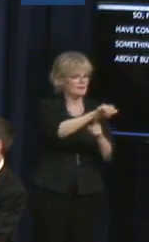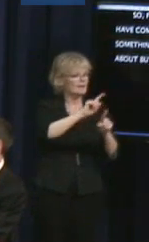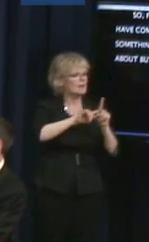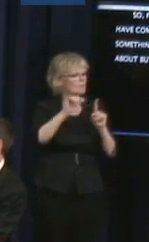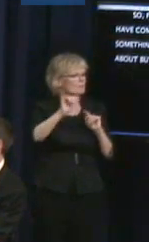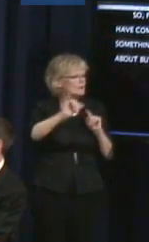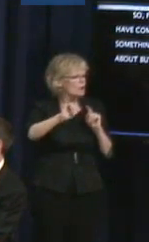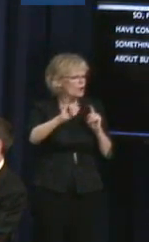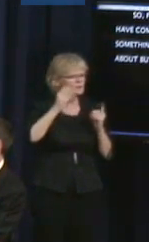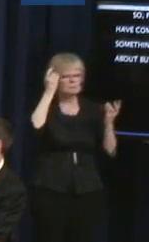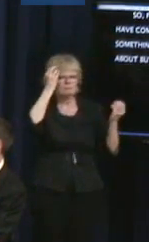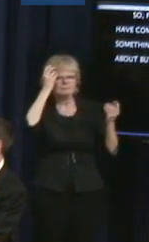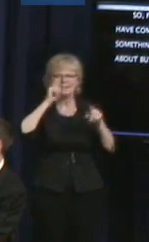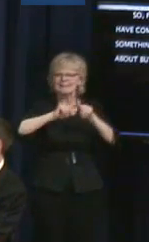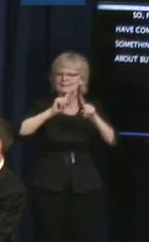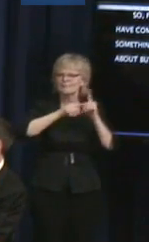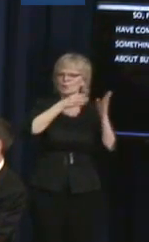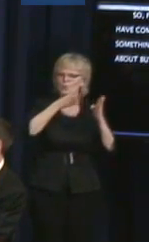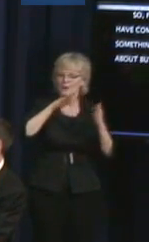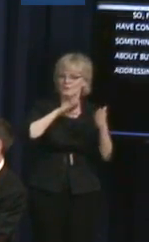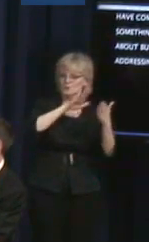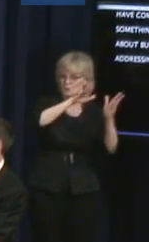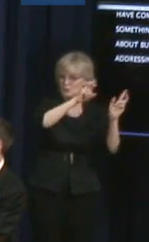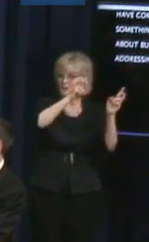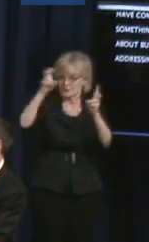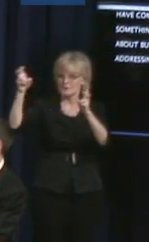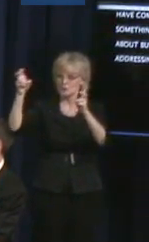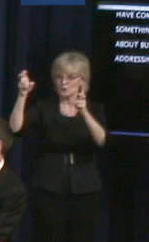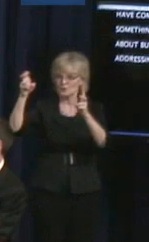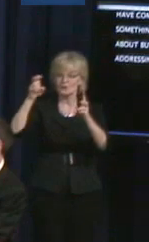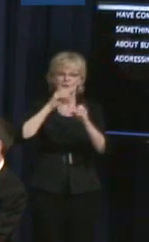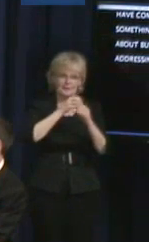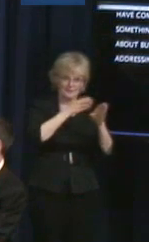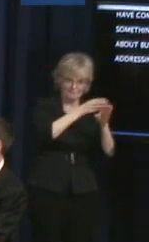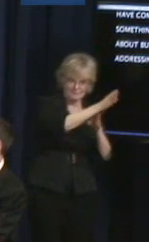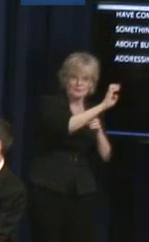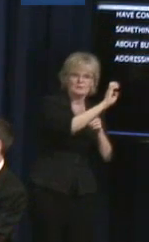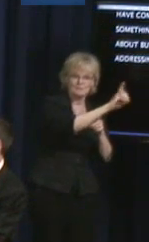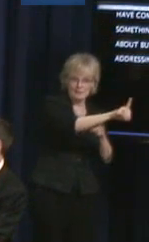different ways of addressing issues, certainly in the field of education.